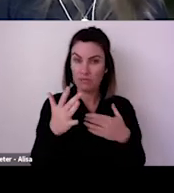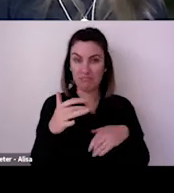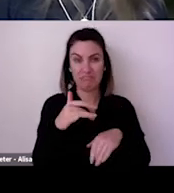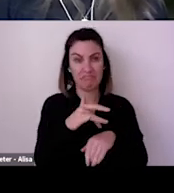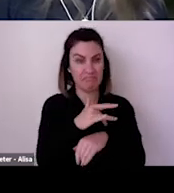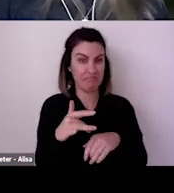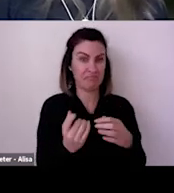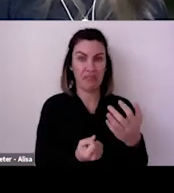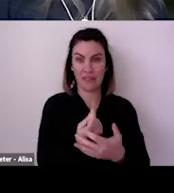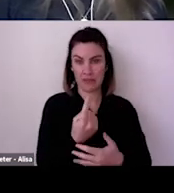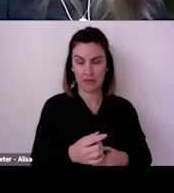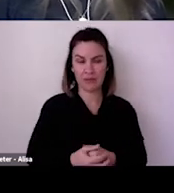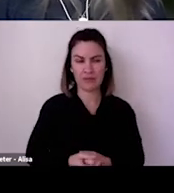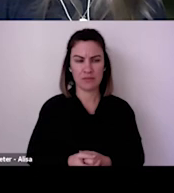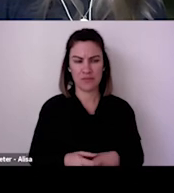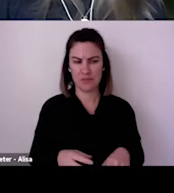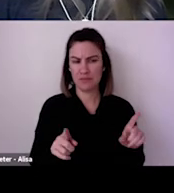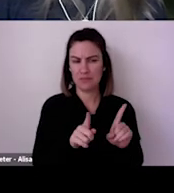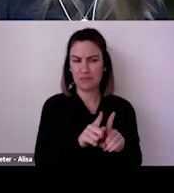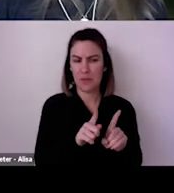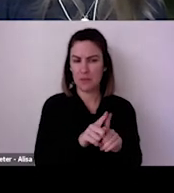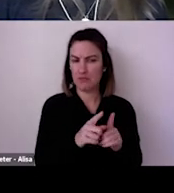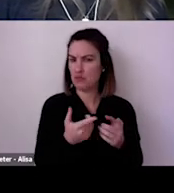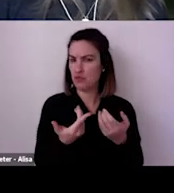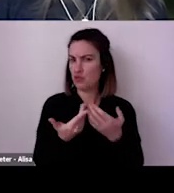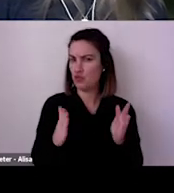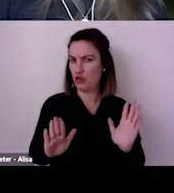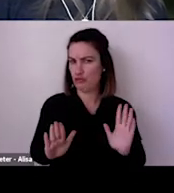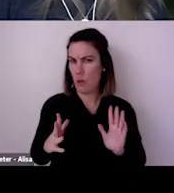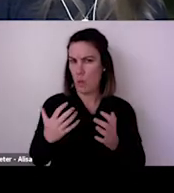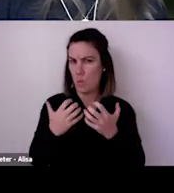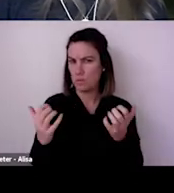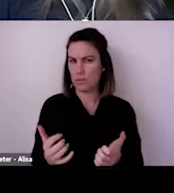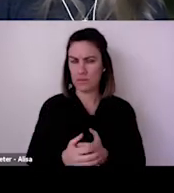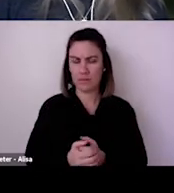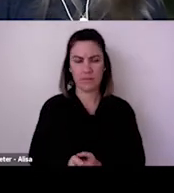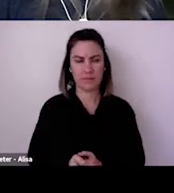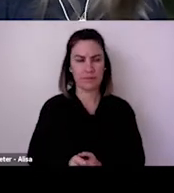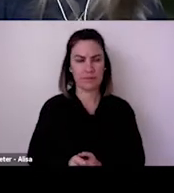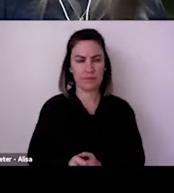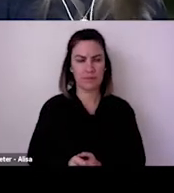quickly and broadly and to get answers to urgent questions not only for a health crisis